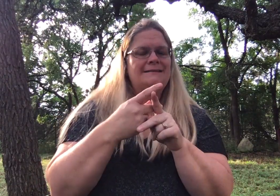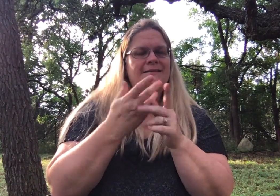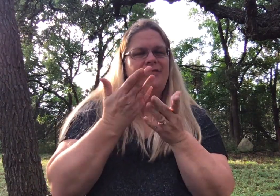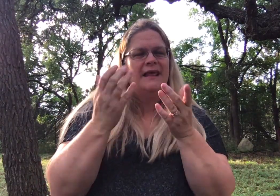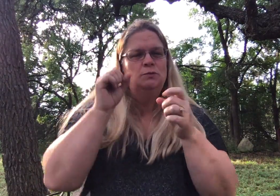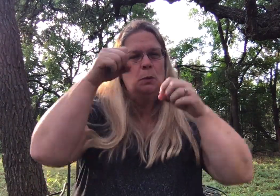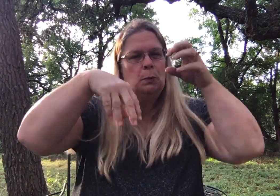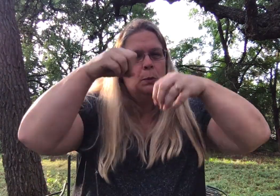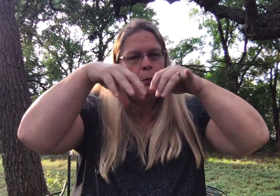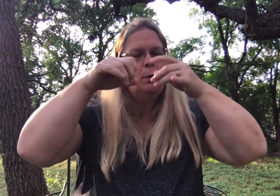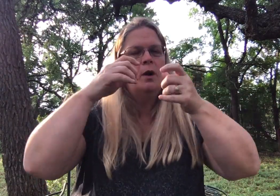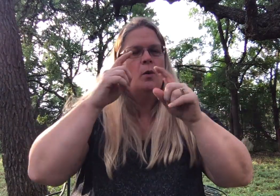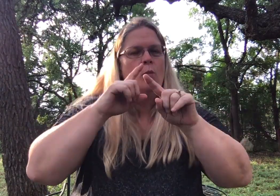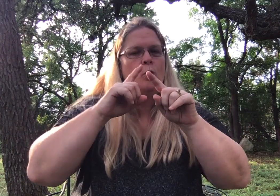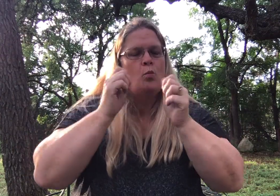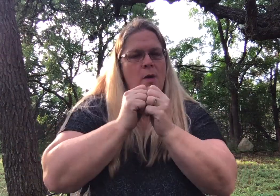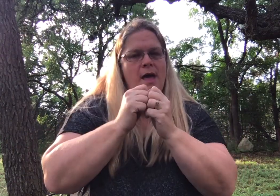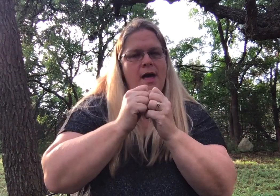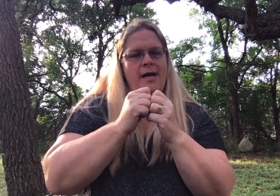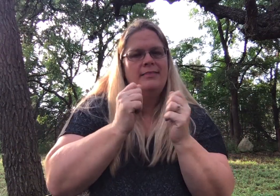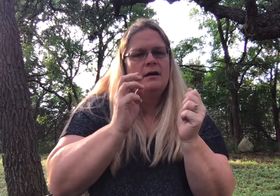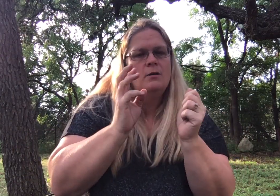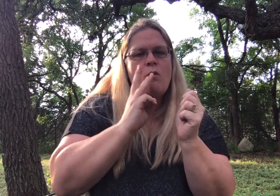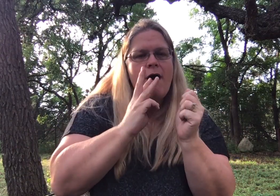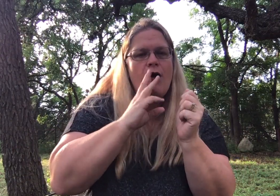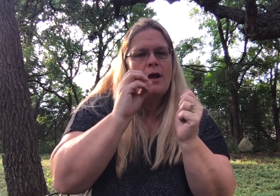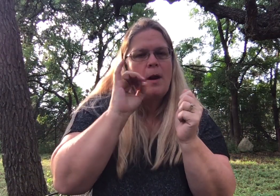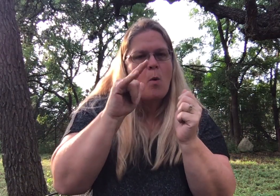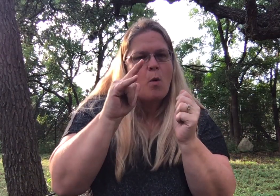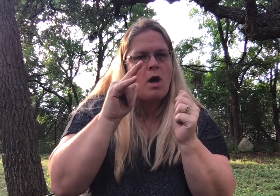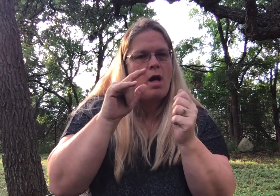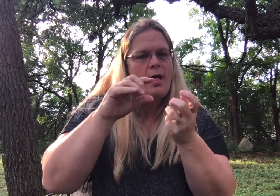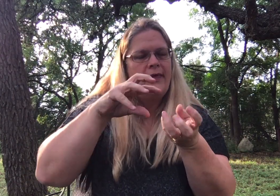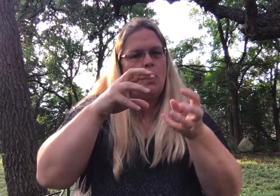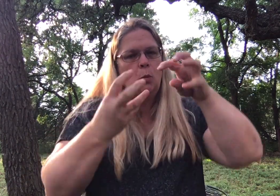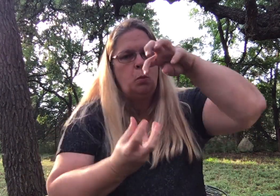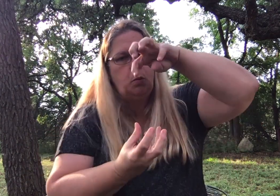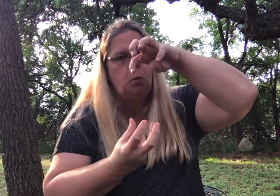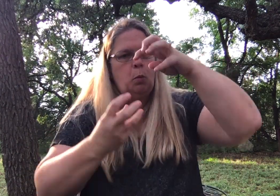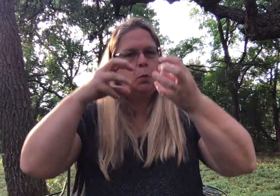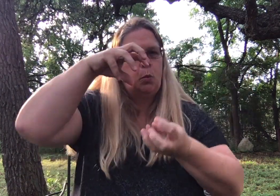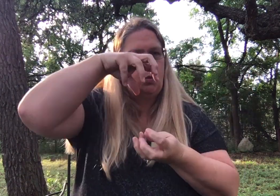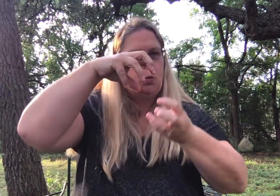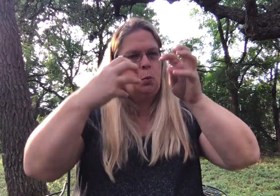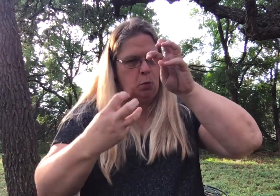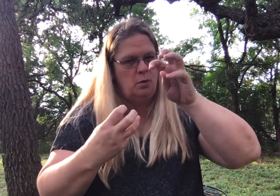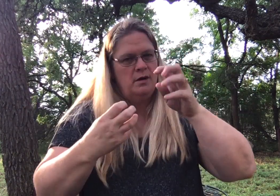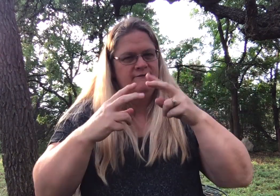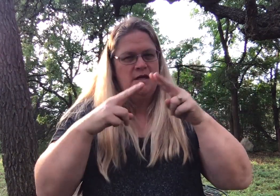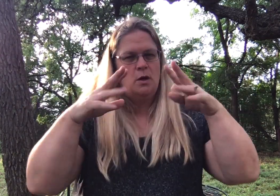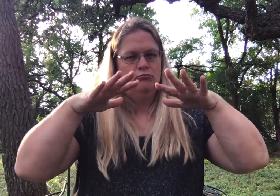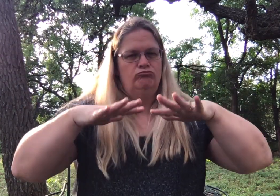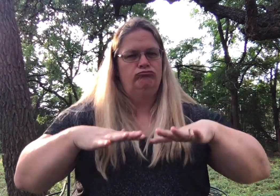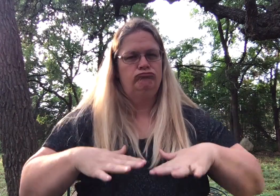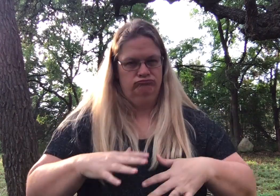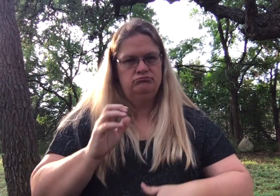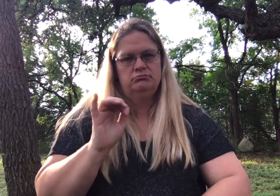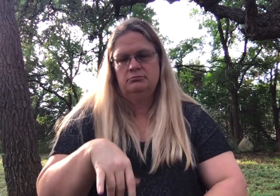That's when you take different types of objects with water and oil, and you can tip it upside down. It can be a very calming activity.